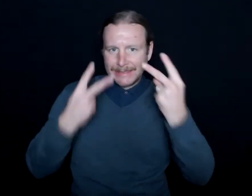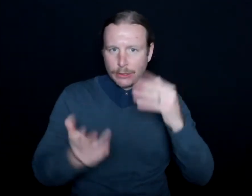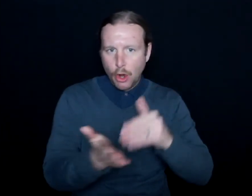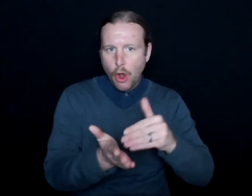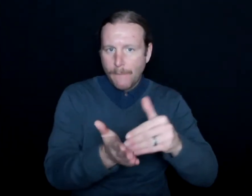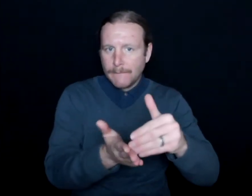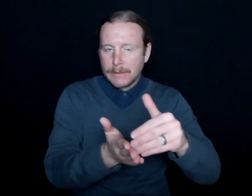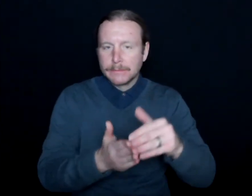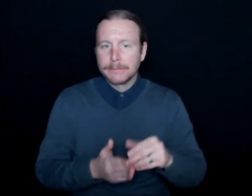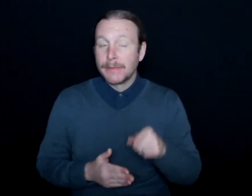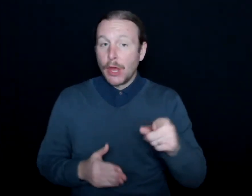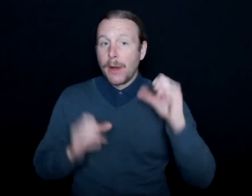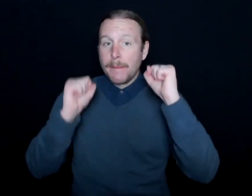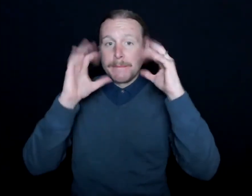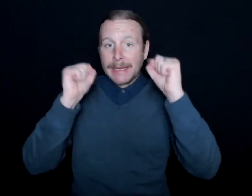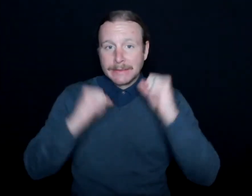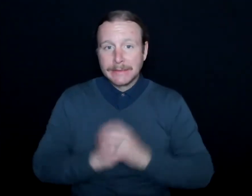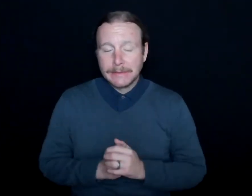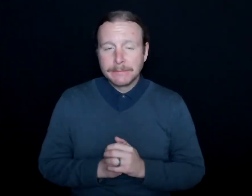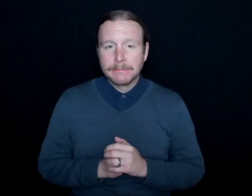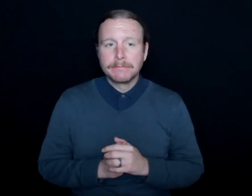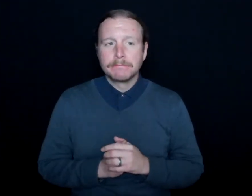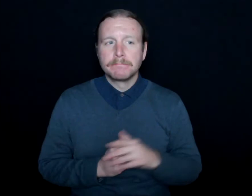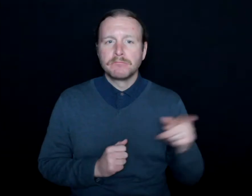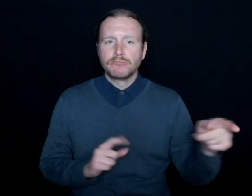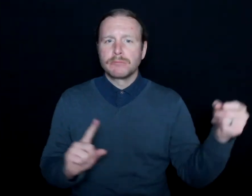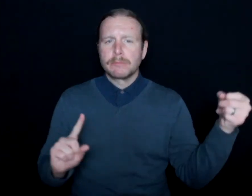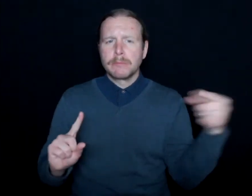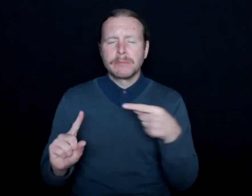just really amazing. I would love to know--